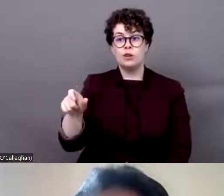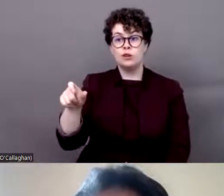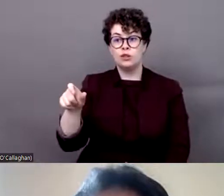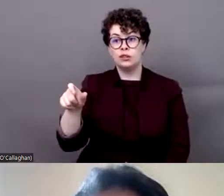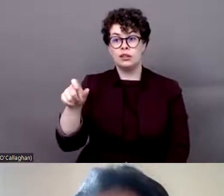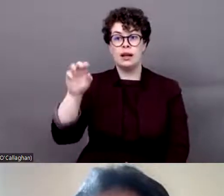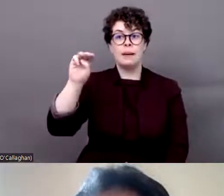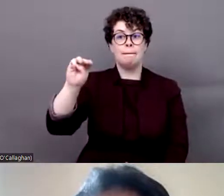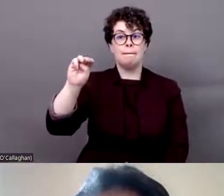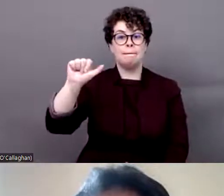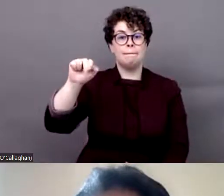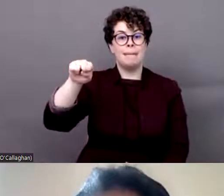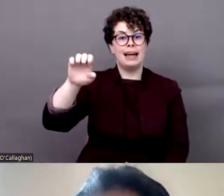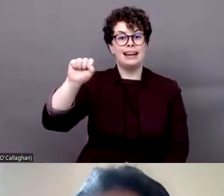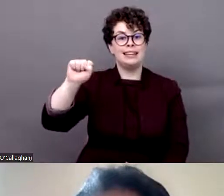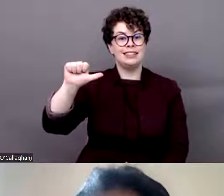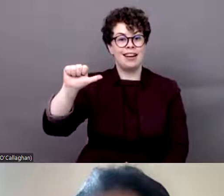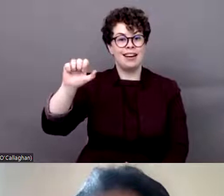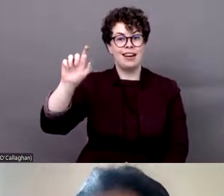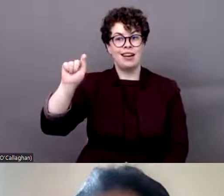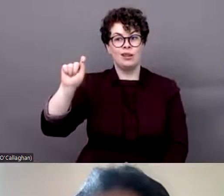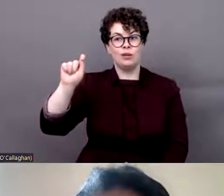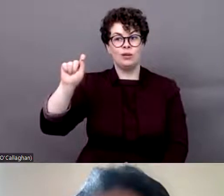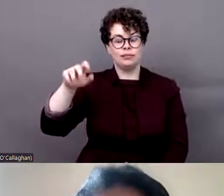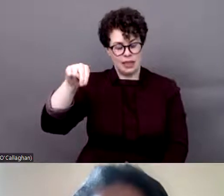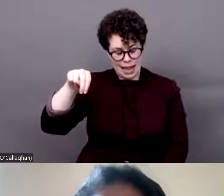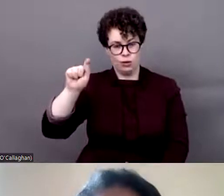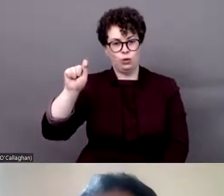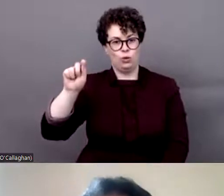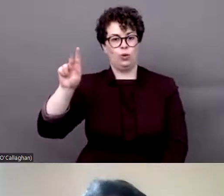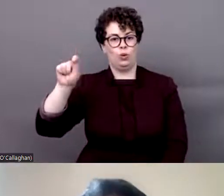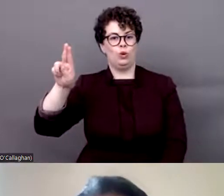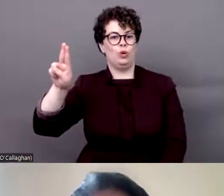with Manase Ntutu.